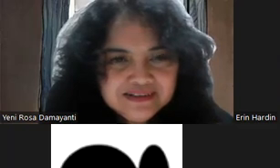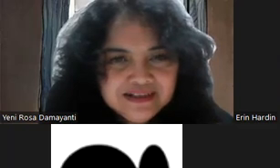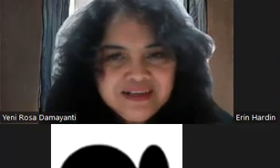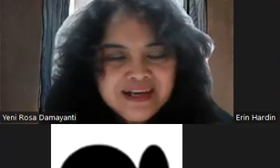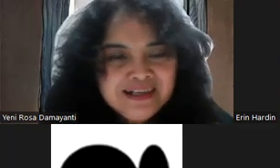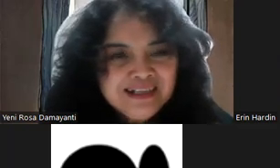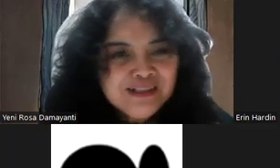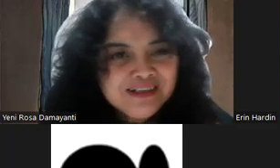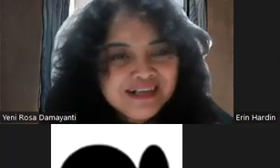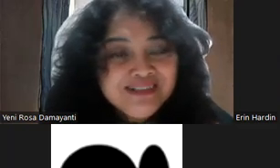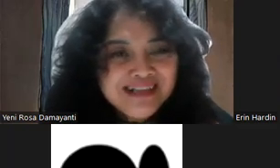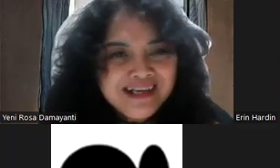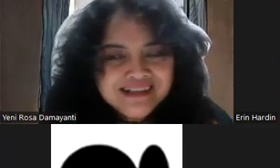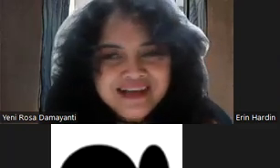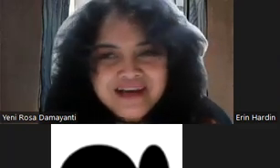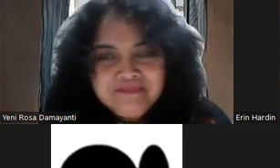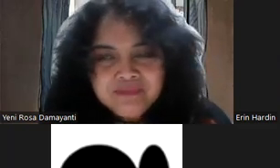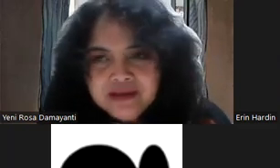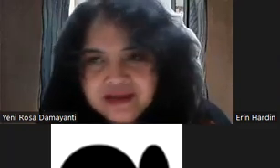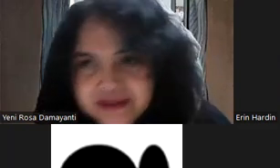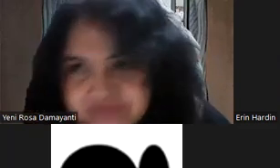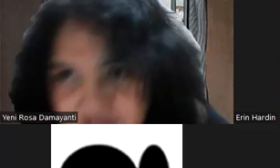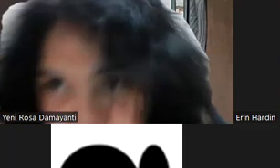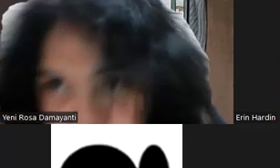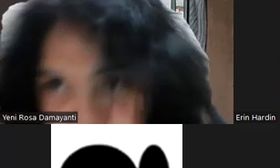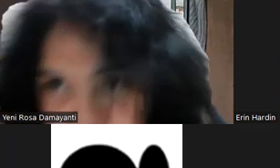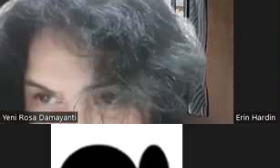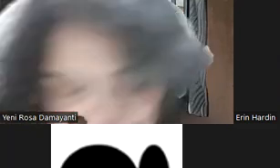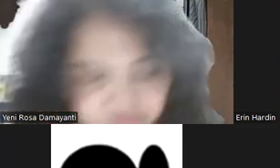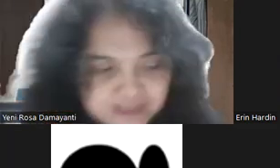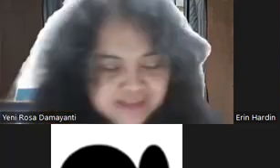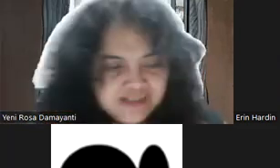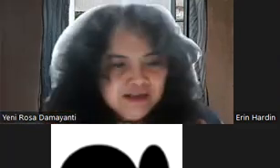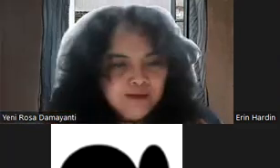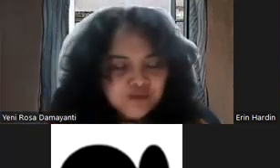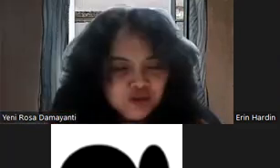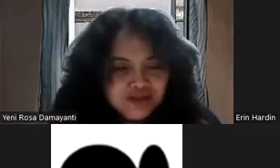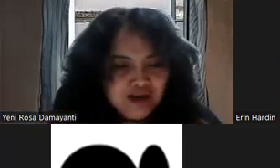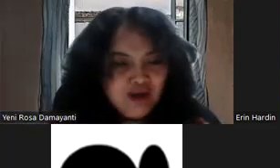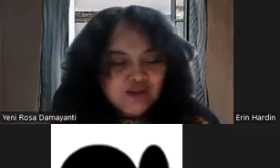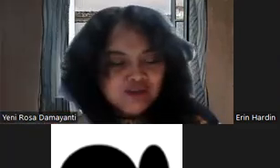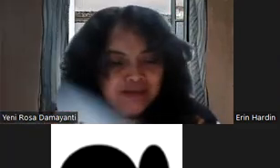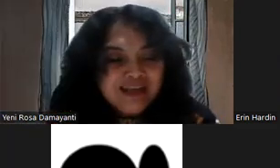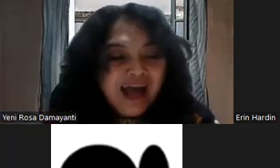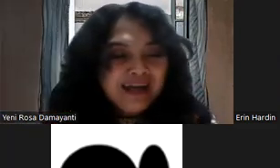if irena is not there yet um we are going to start with uh i'm sorry we are going to stop with anna